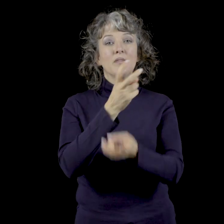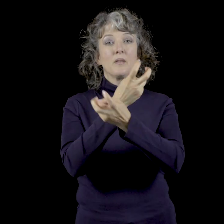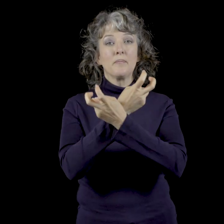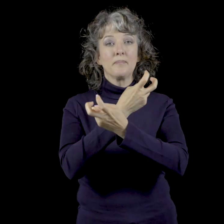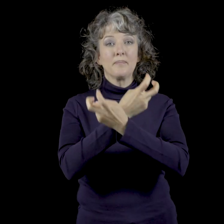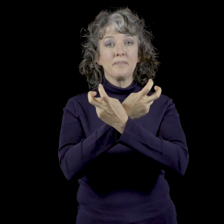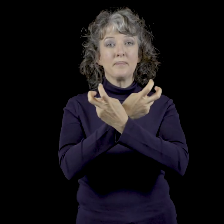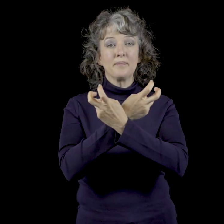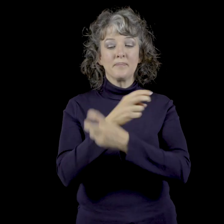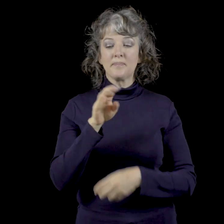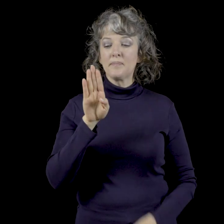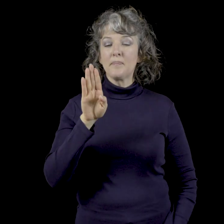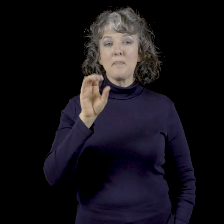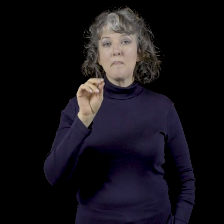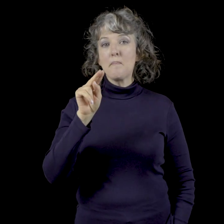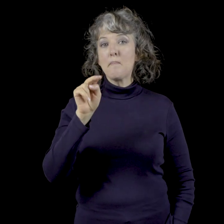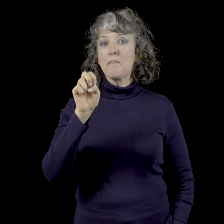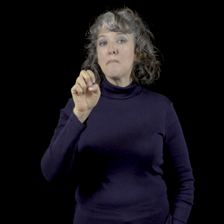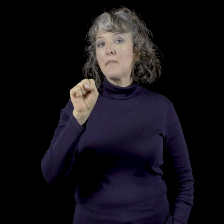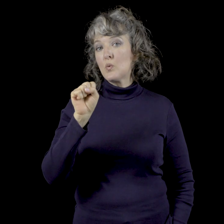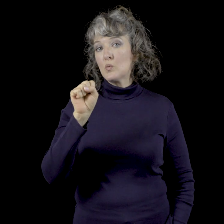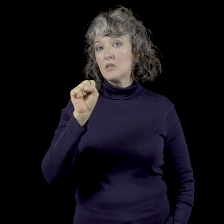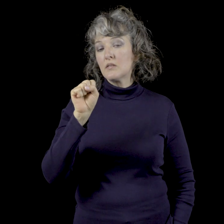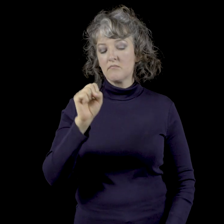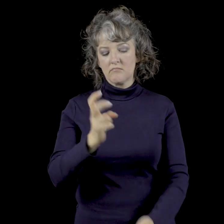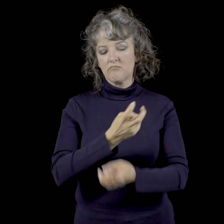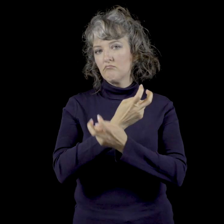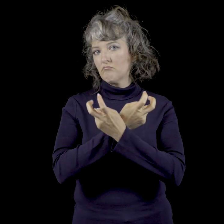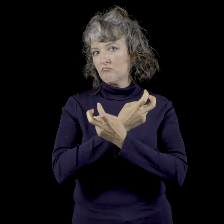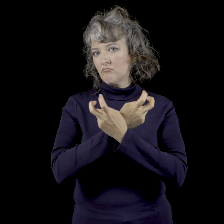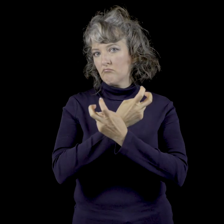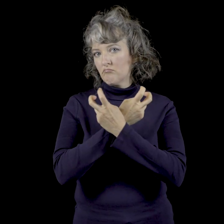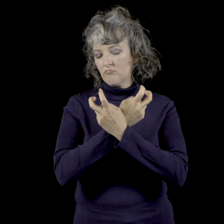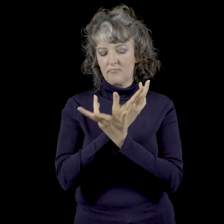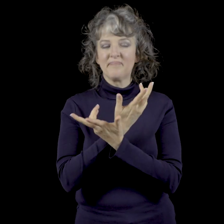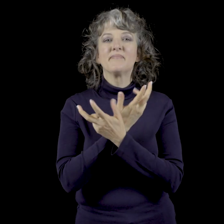Bones B-O-N-E-S Bones